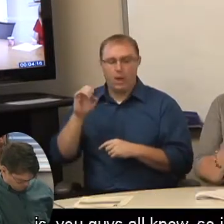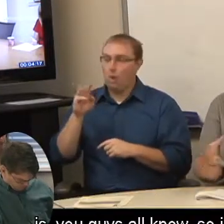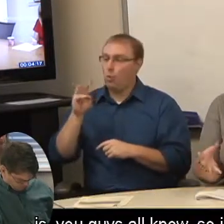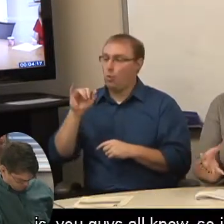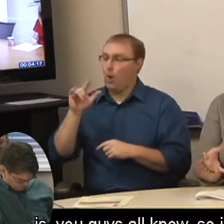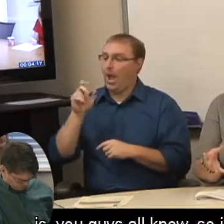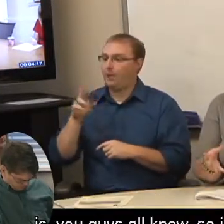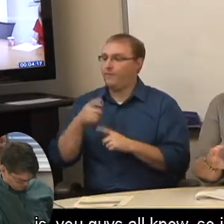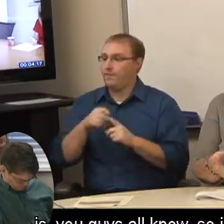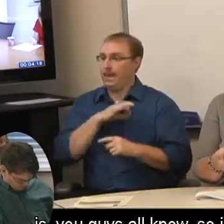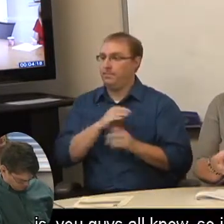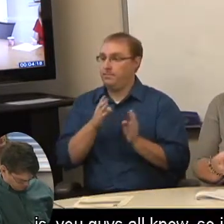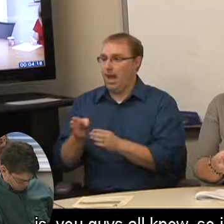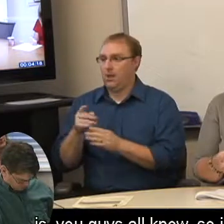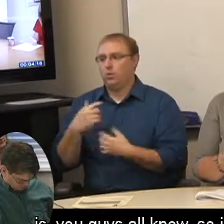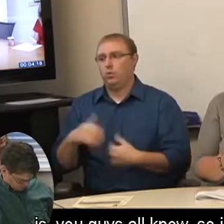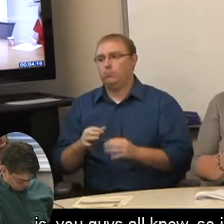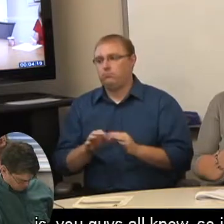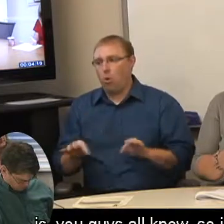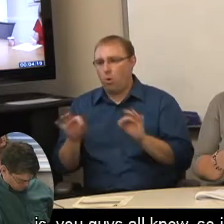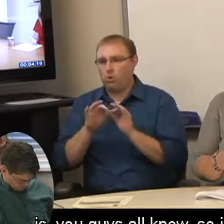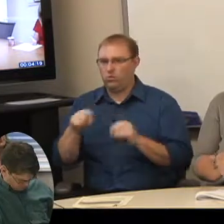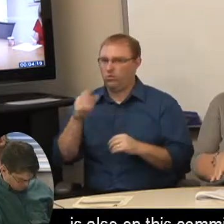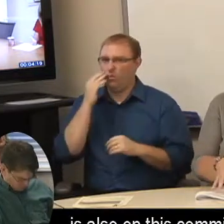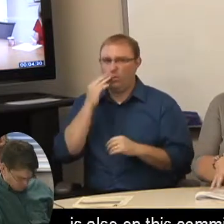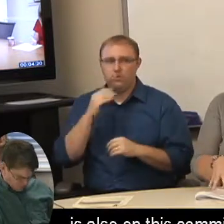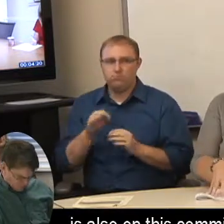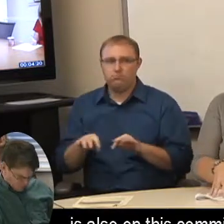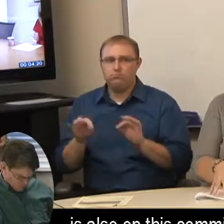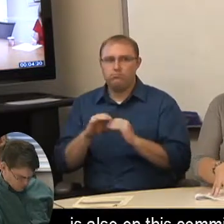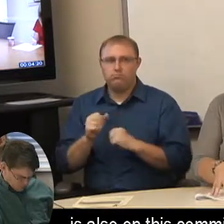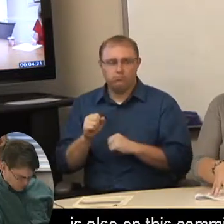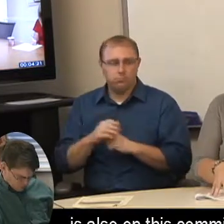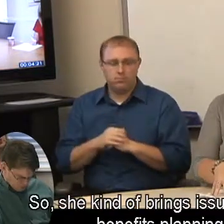is, you guys all know, so important, is also on this committee.